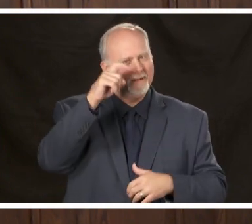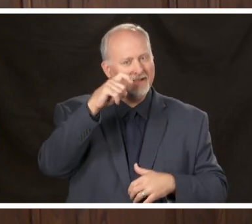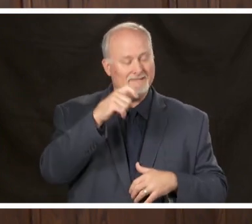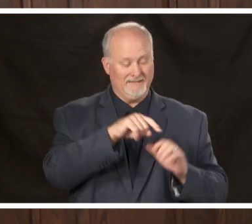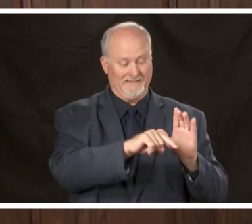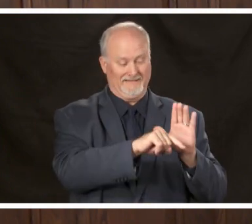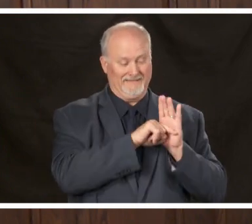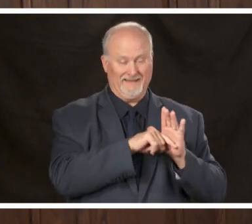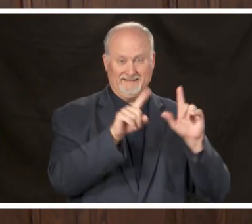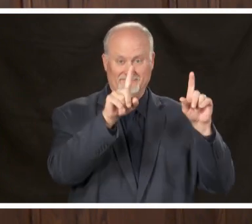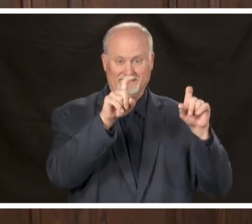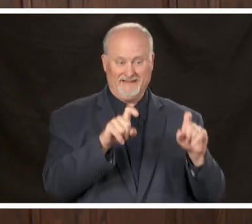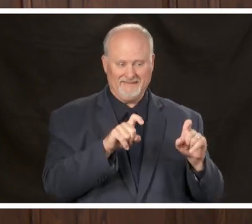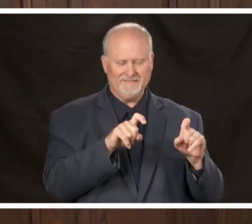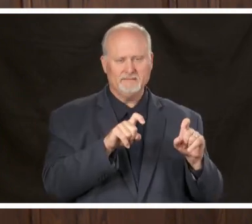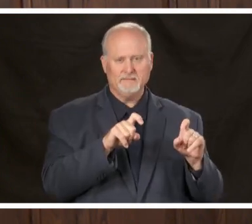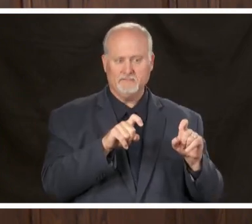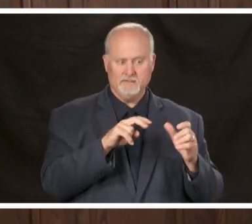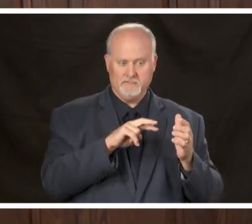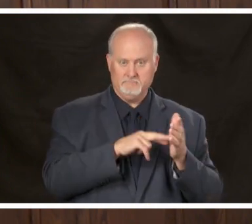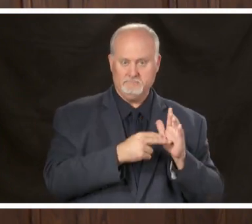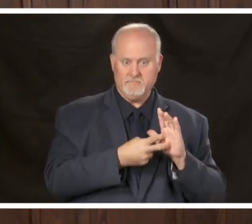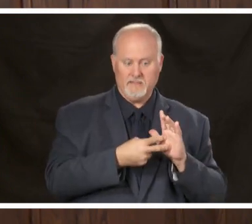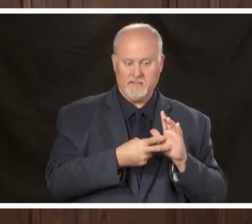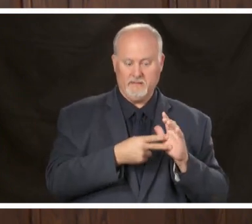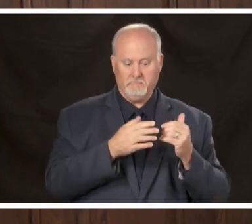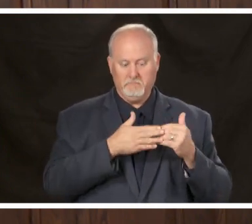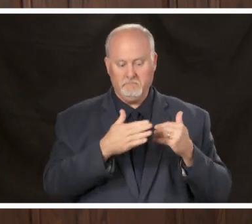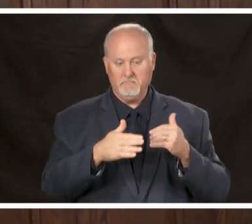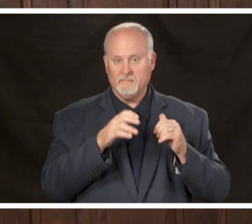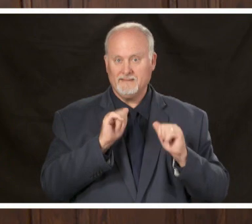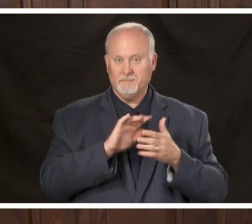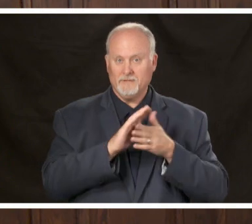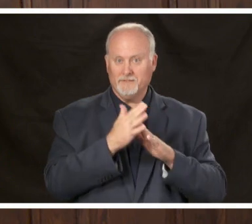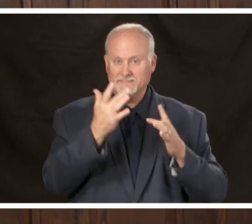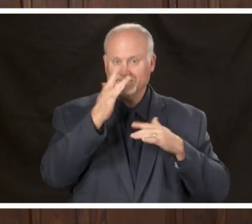test does not rule out the possibility you could be infectious a few days later